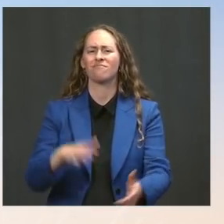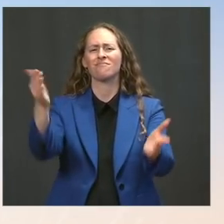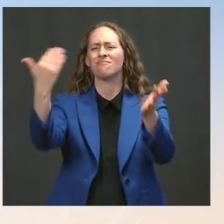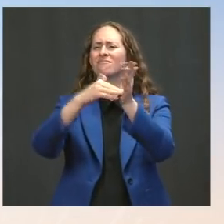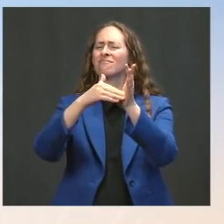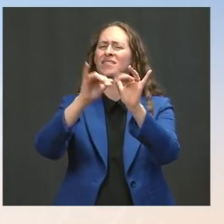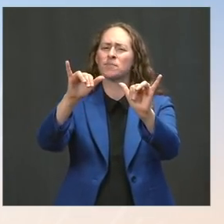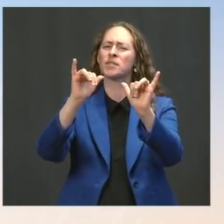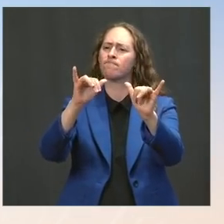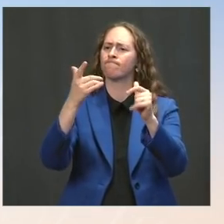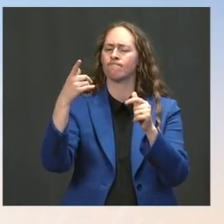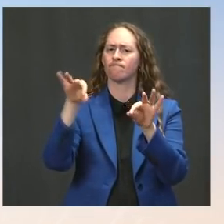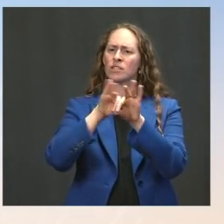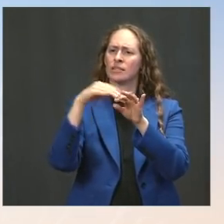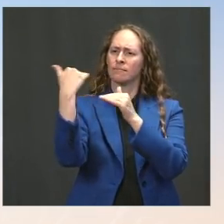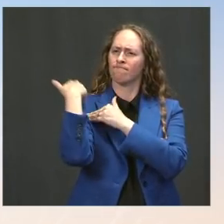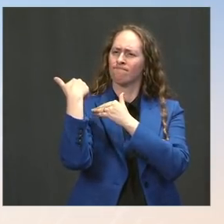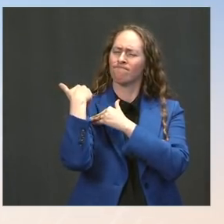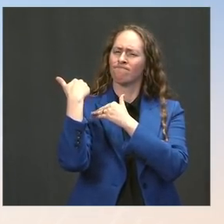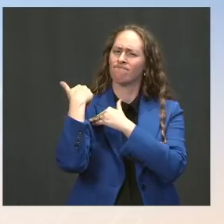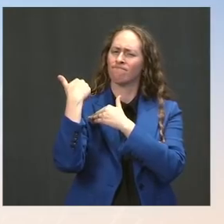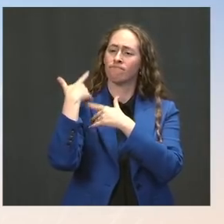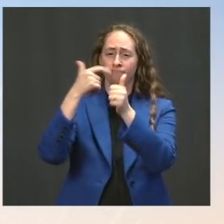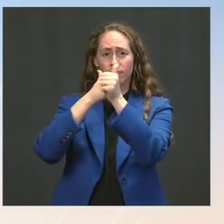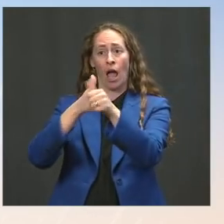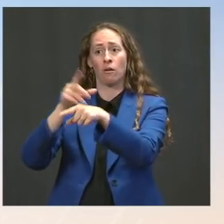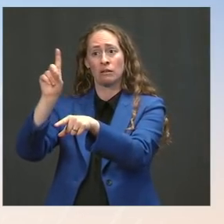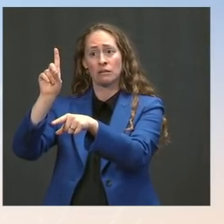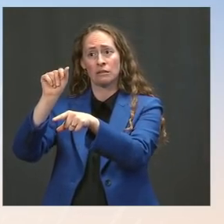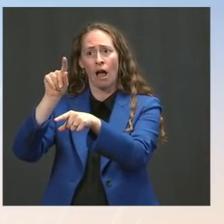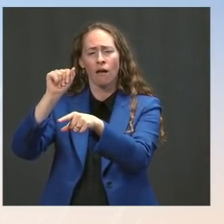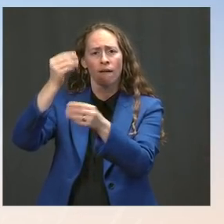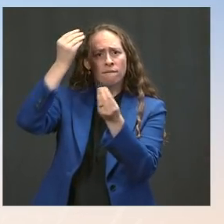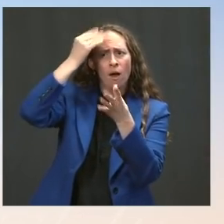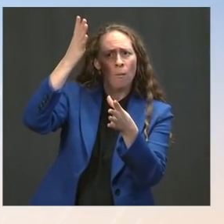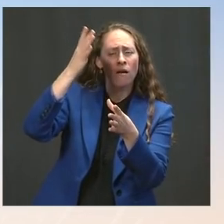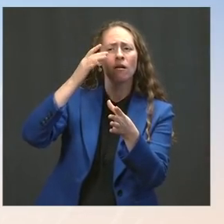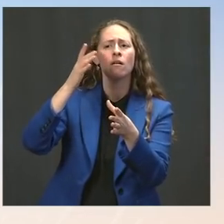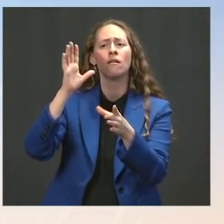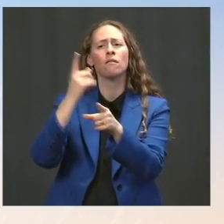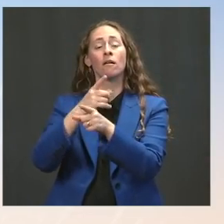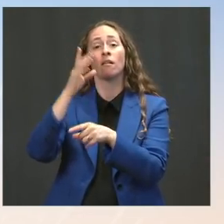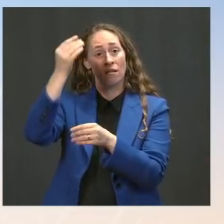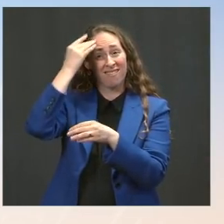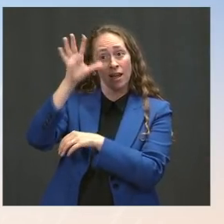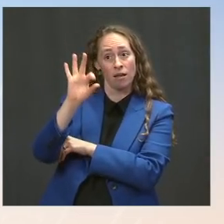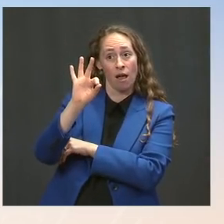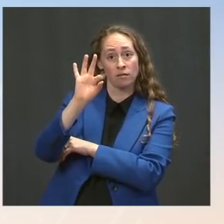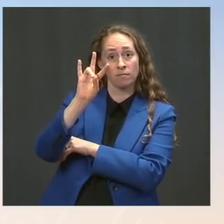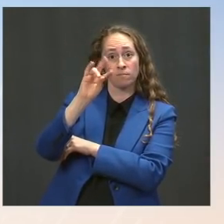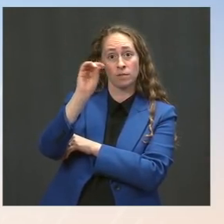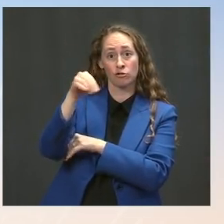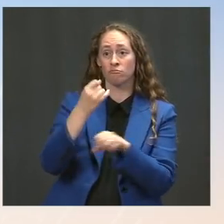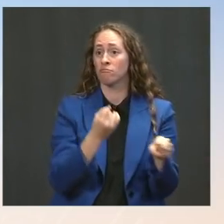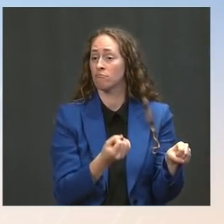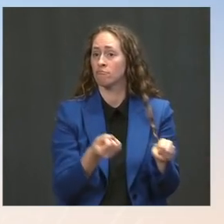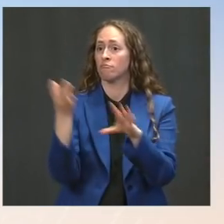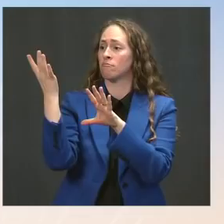and what it says and what it does not say. Ninety-seven percent of hospitalizations are for -- with people who are unvaccinated.